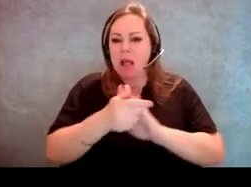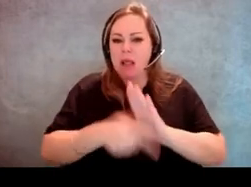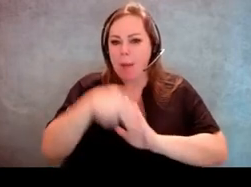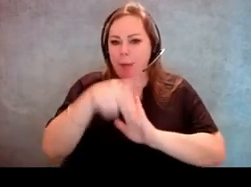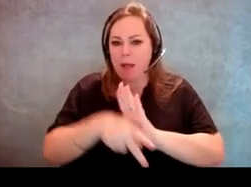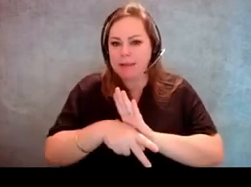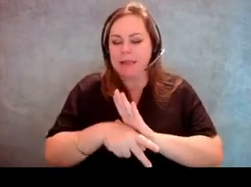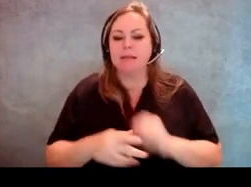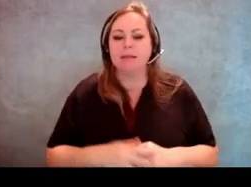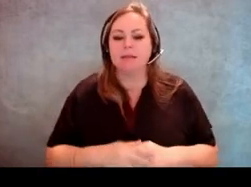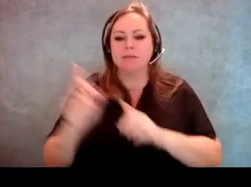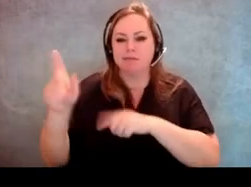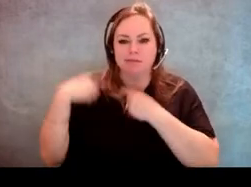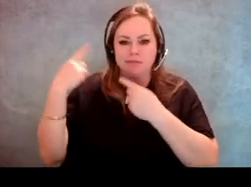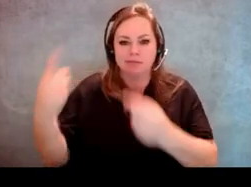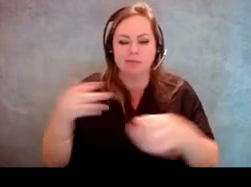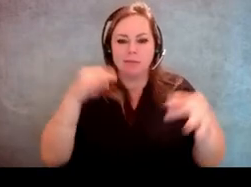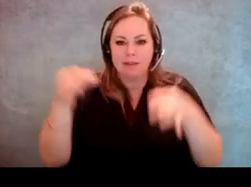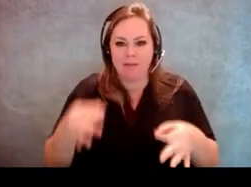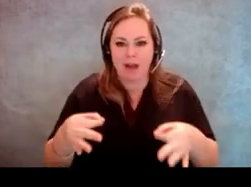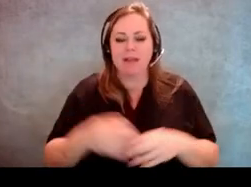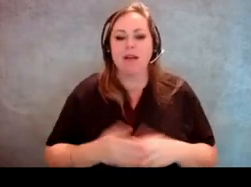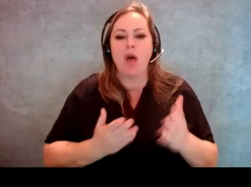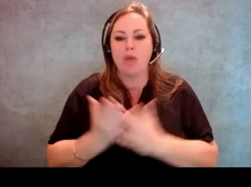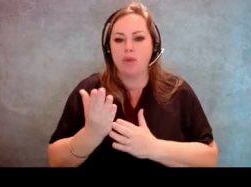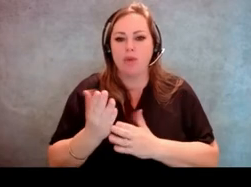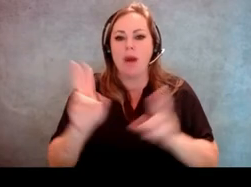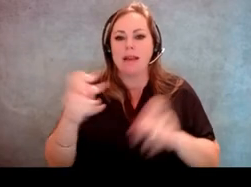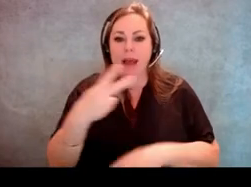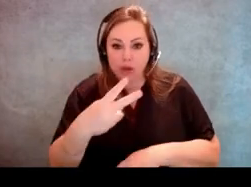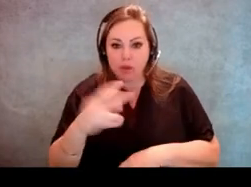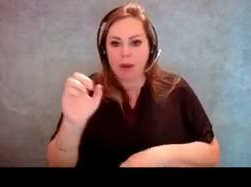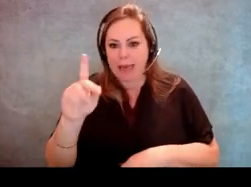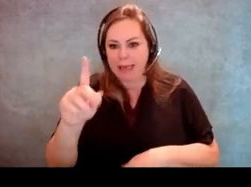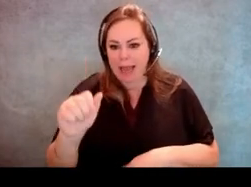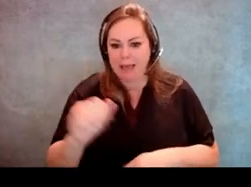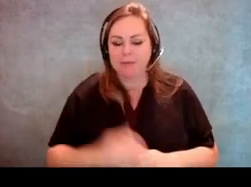that have been defined through Title II of the Americans with Disabilities Act.